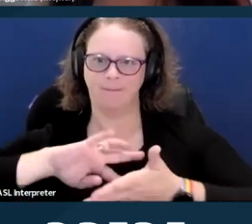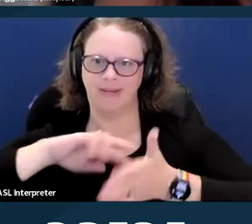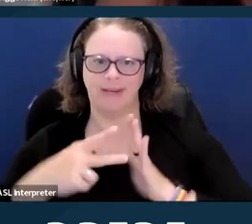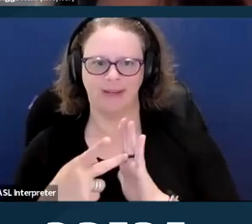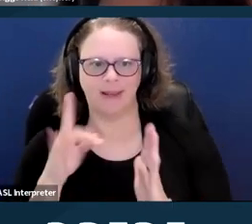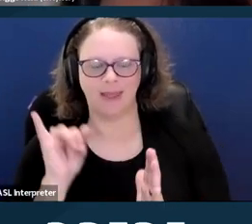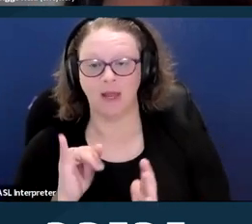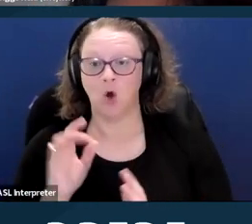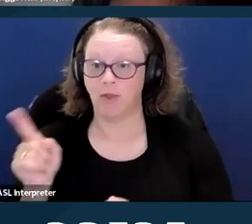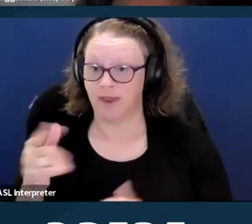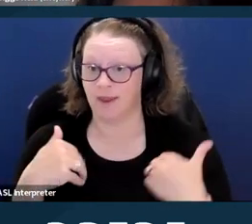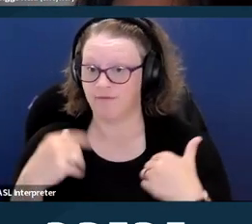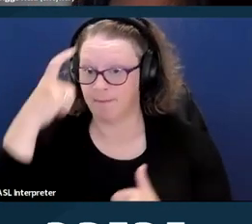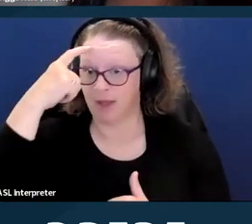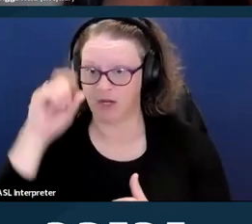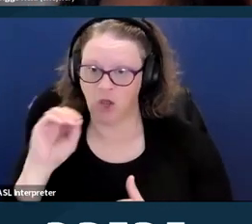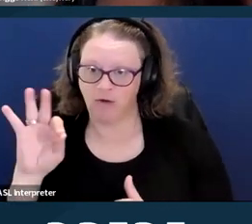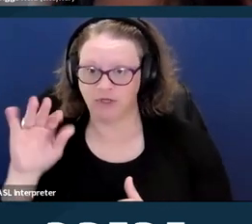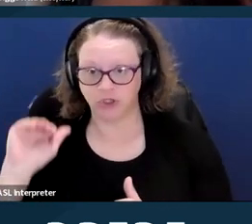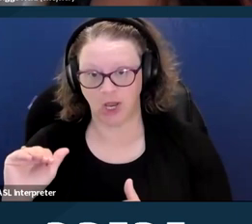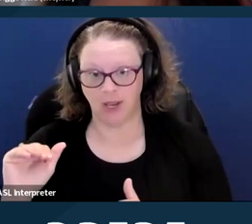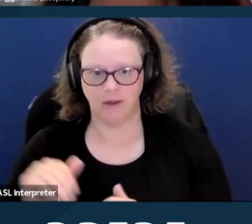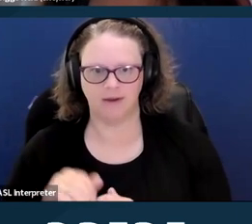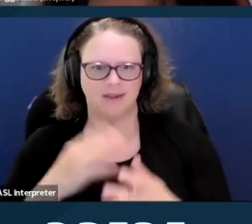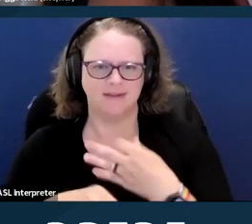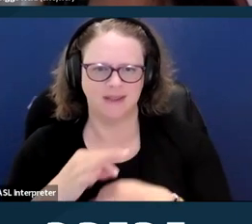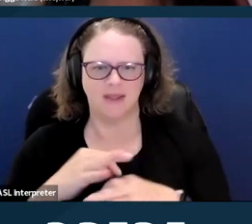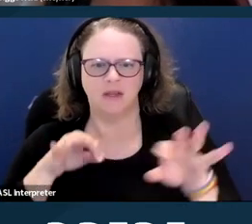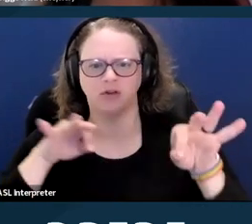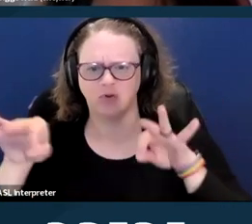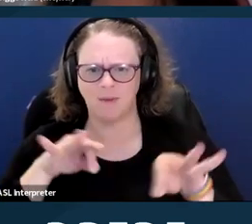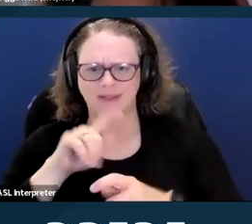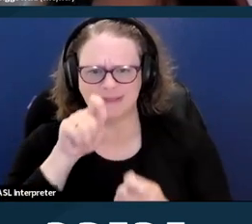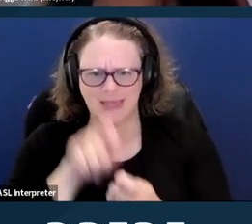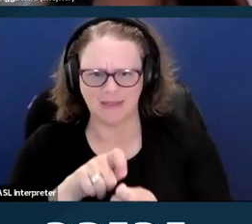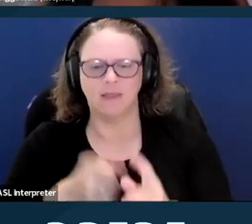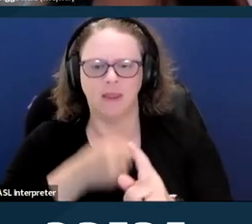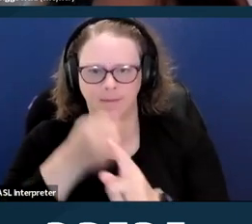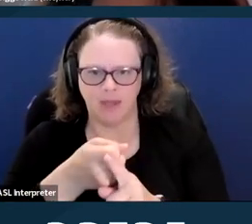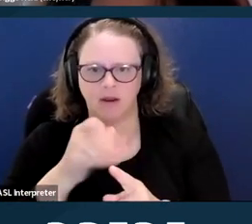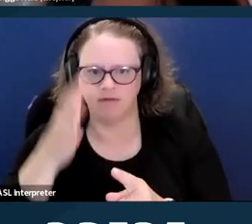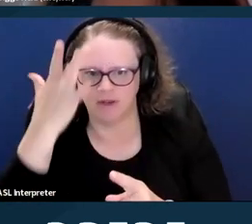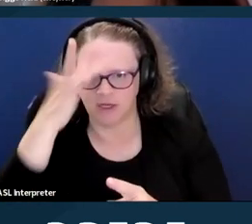or developmental disability on a person's functioning. Take care with using disability nouns.